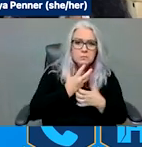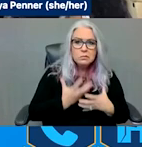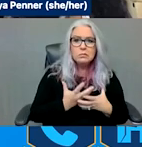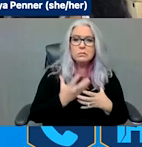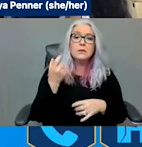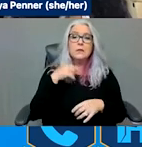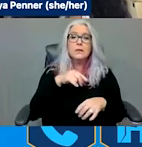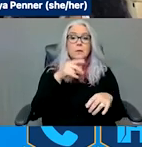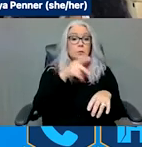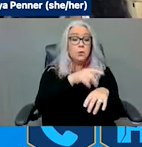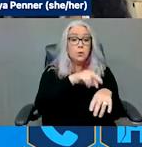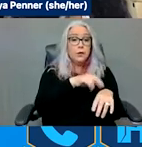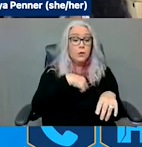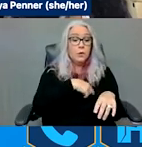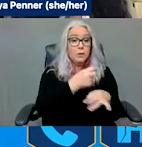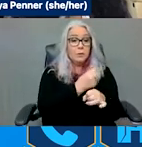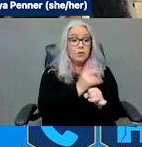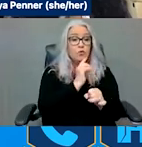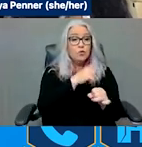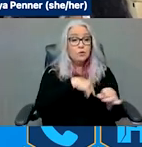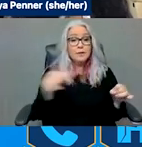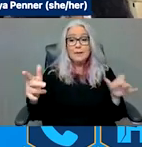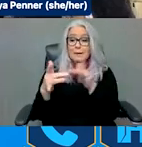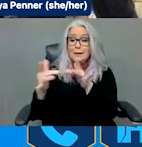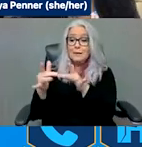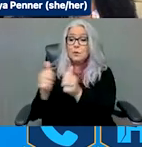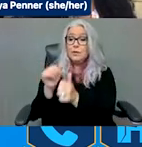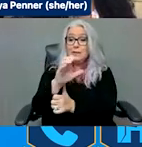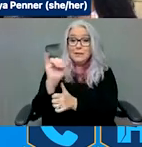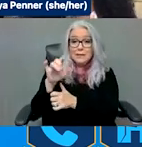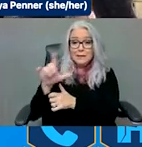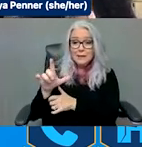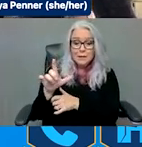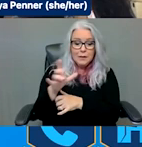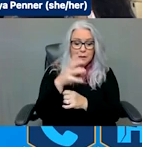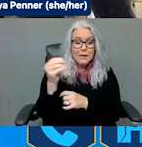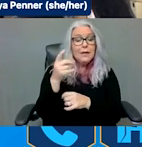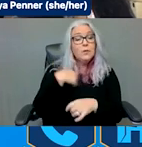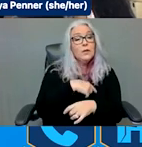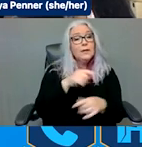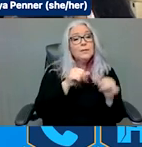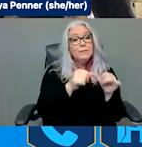engaging. We continue meeting weekly and will put a link on